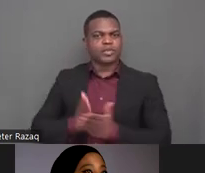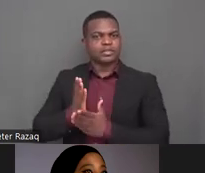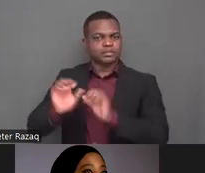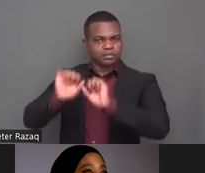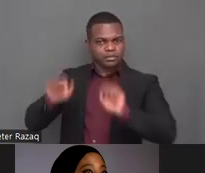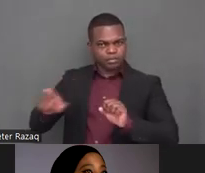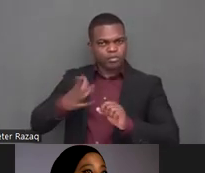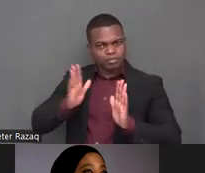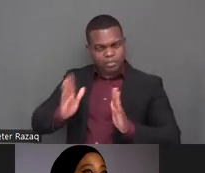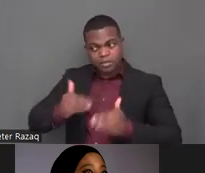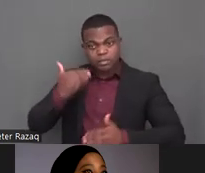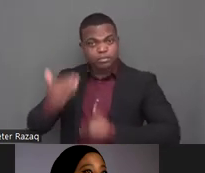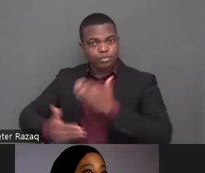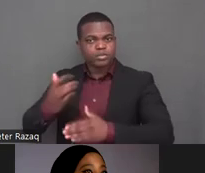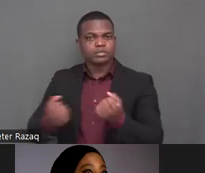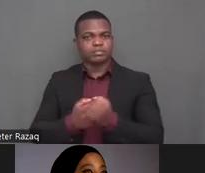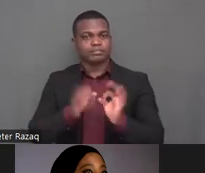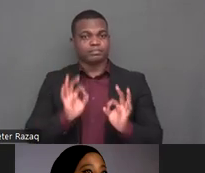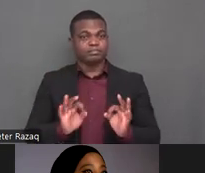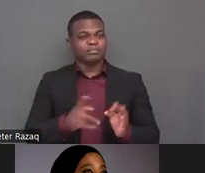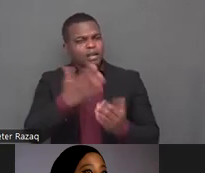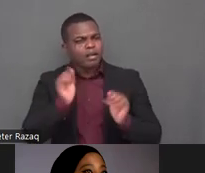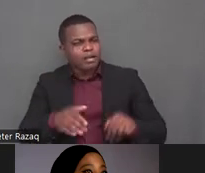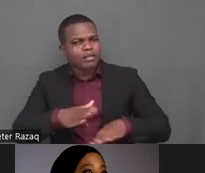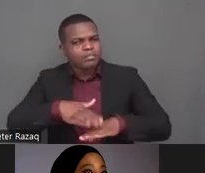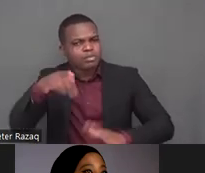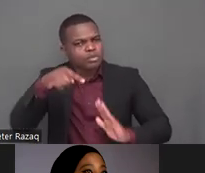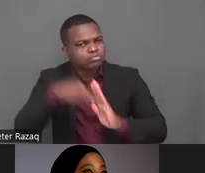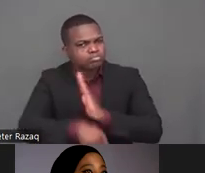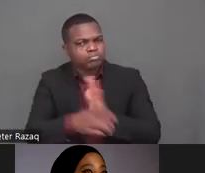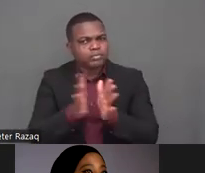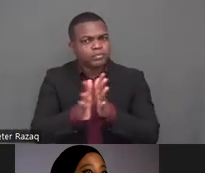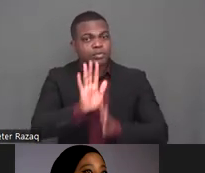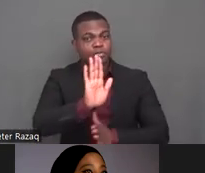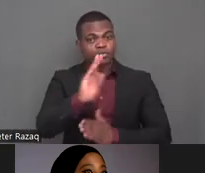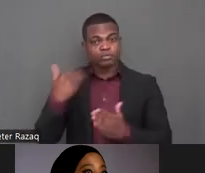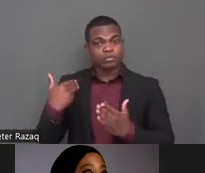nhri machinery uh the different stakeholders you engage with for example the women's movement and